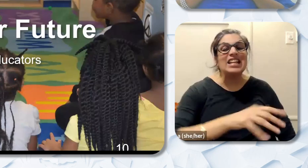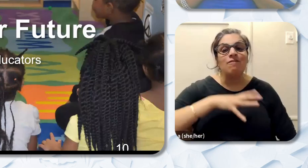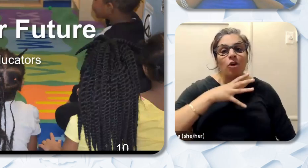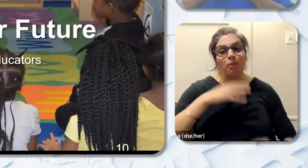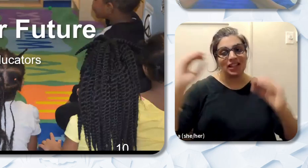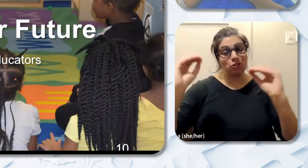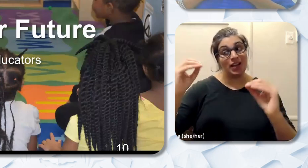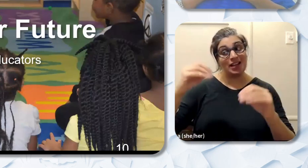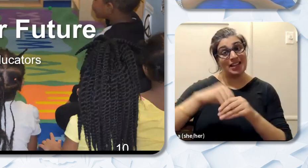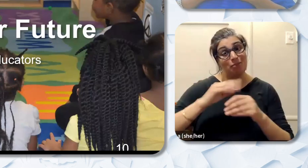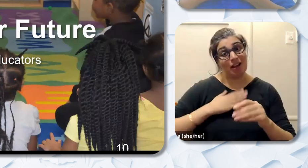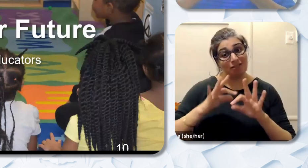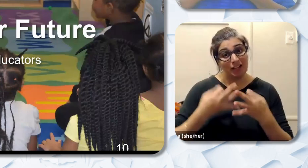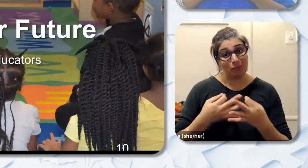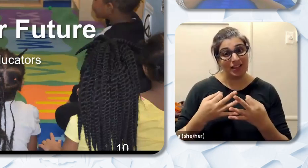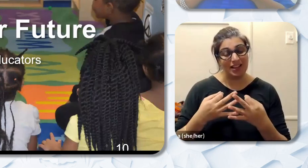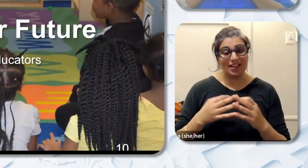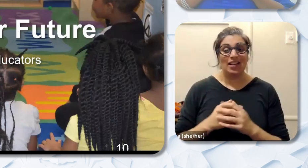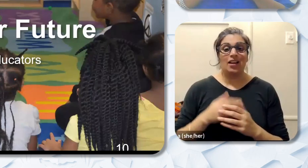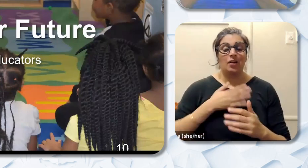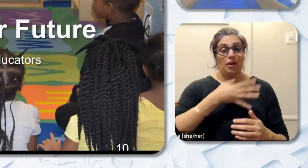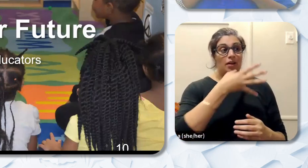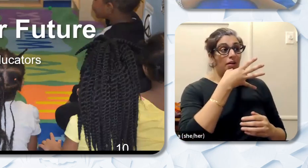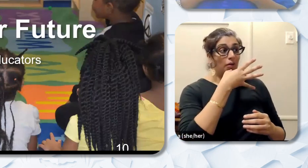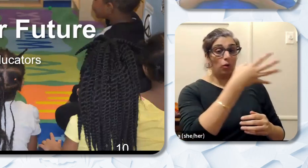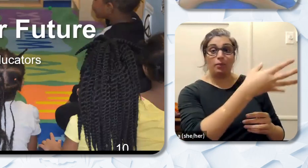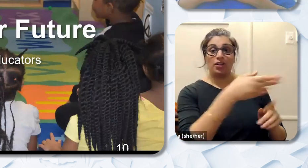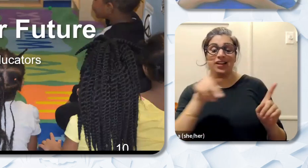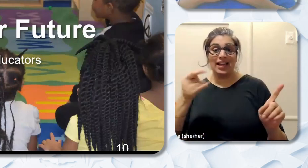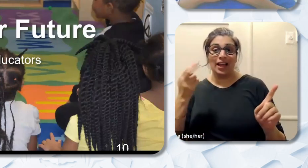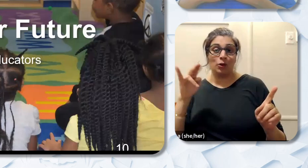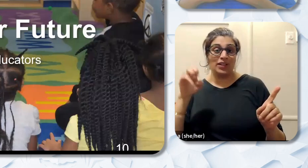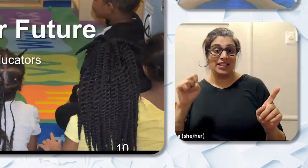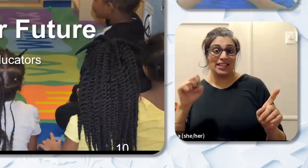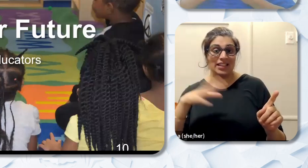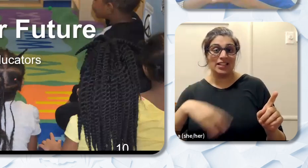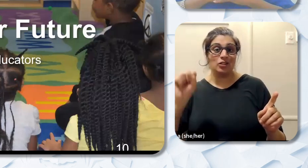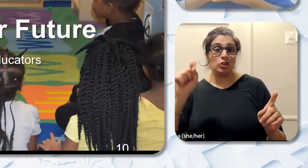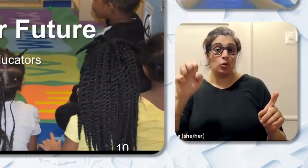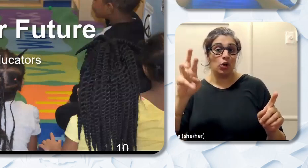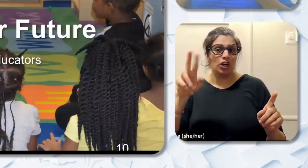family my grandmother Katherine Stewart. She was grandma to everybody in the community. My uncle